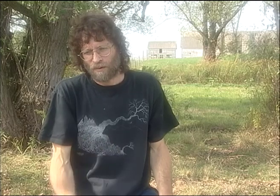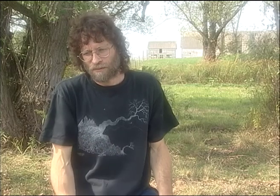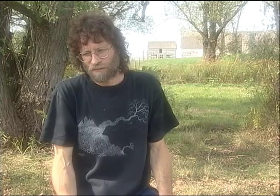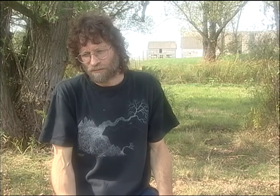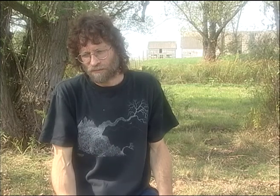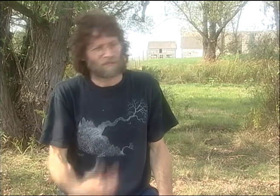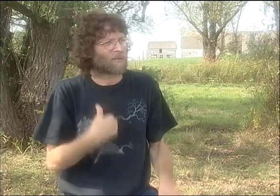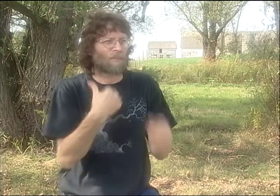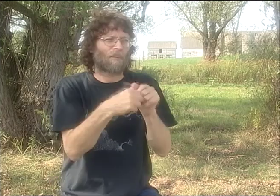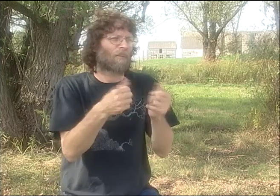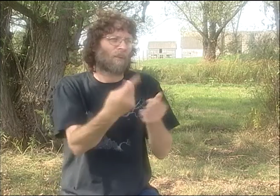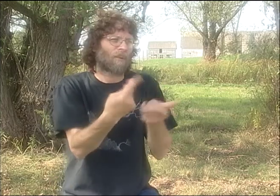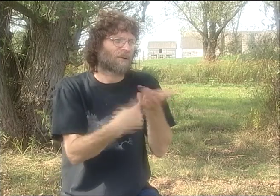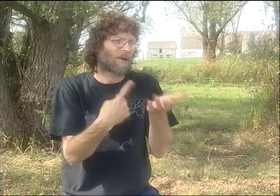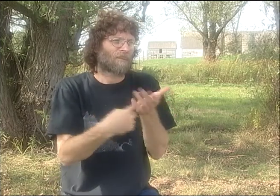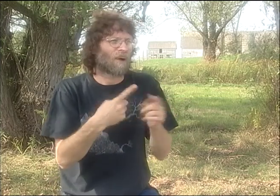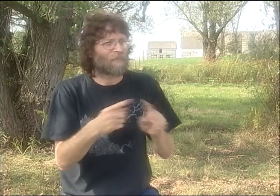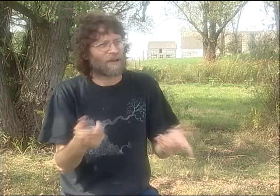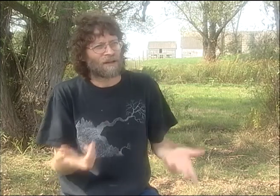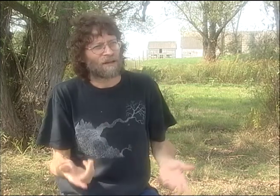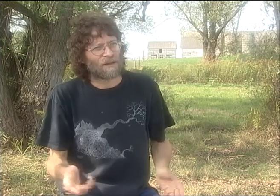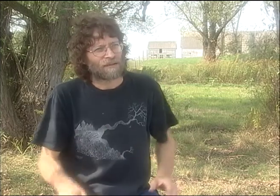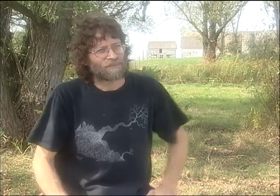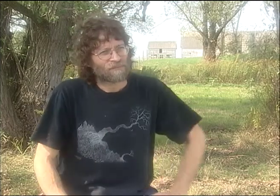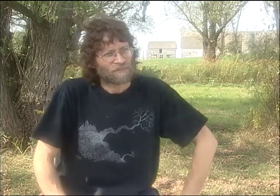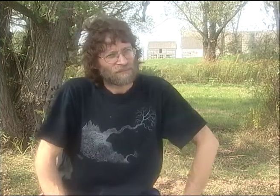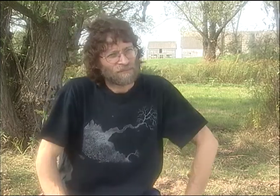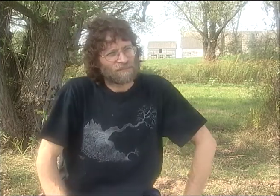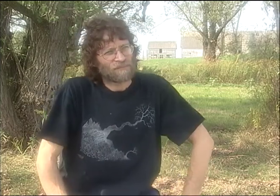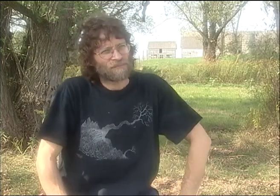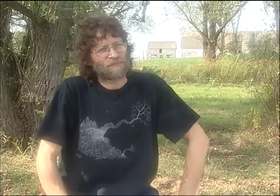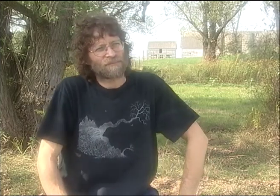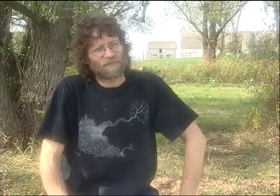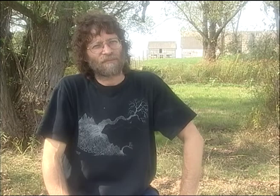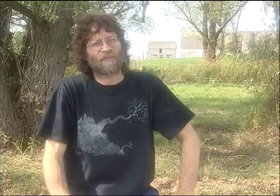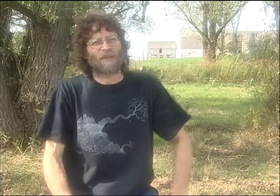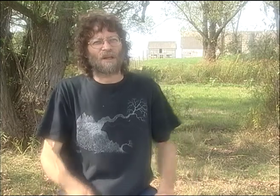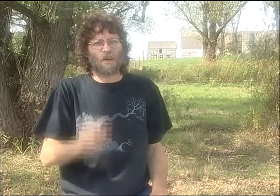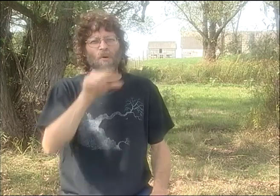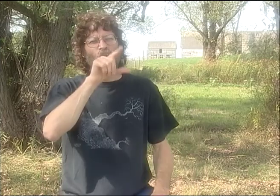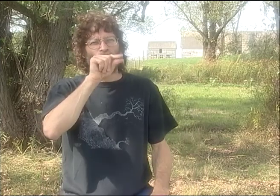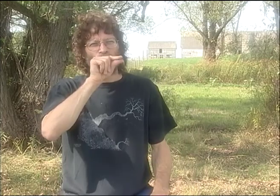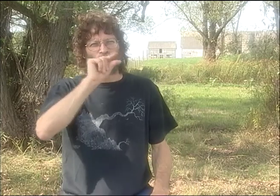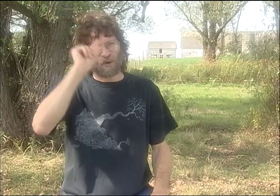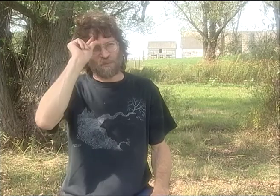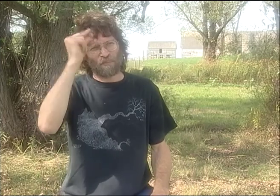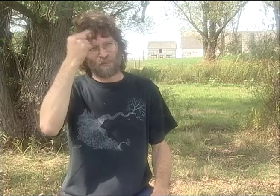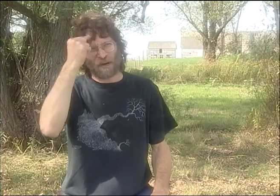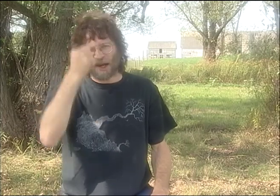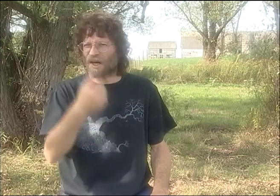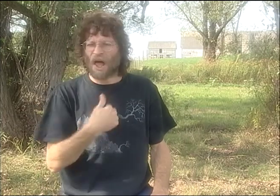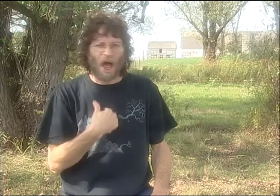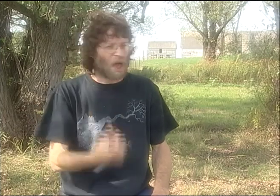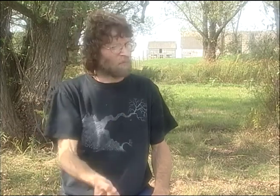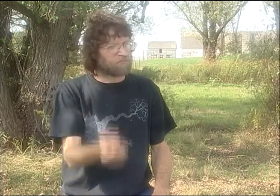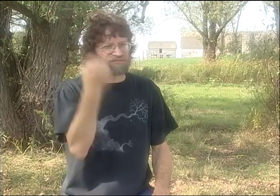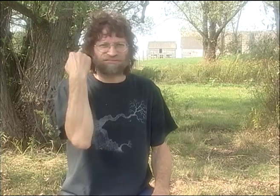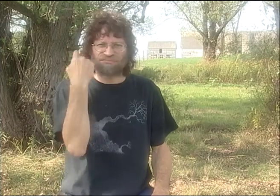AND THE DIFFERENT PERSPECTIVES THAT EVERYBODY BRINGS TO THE TABLE. I DON'T REMEMBER WHAT WE WERE TALKING ABOUT, BUT...